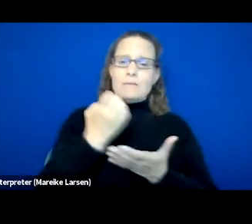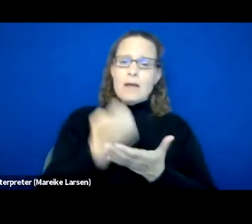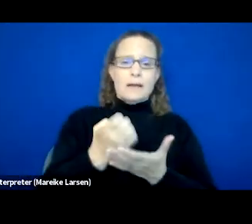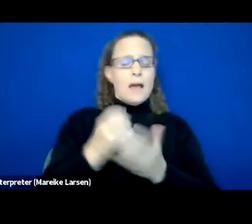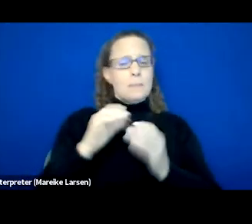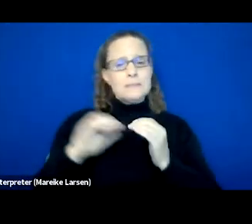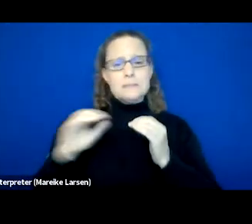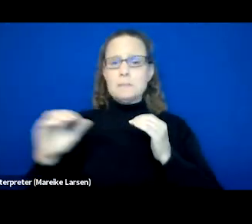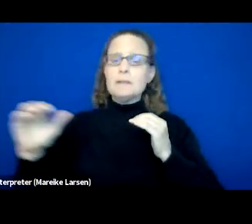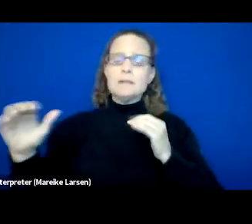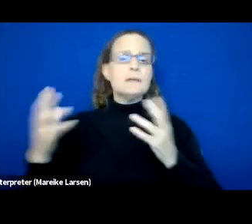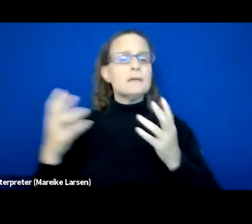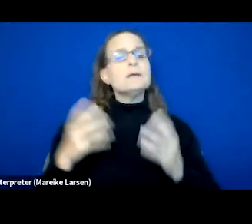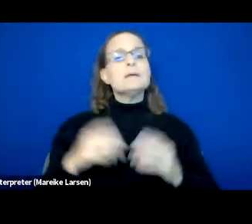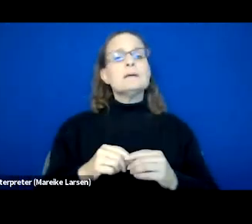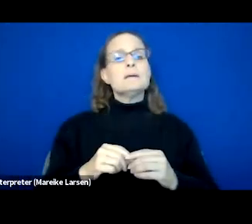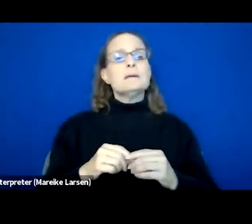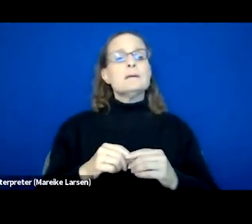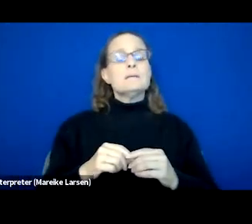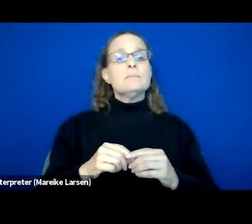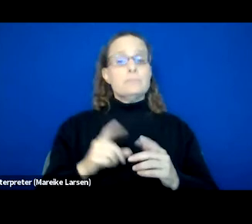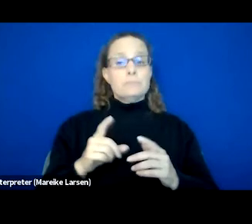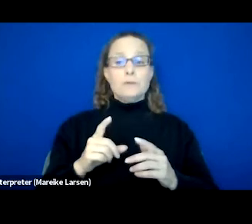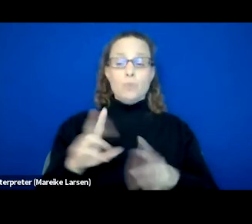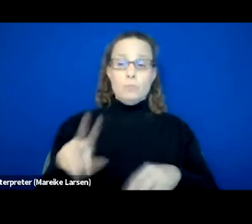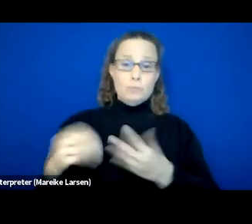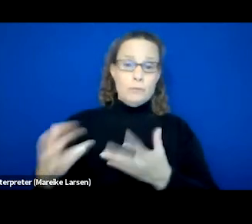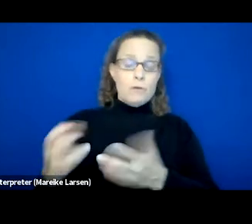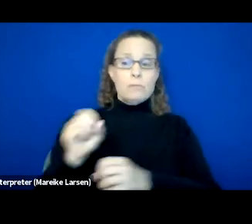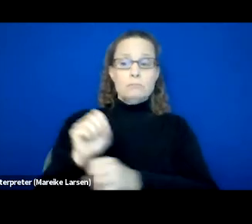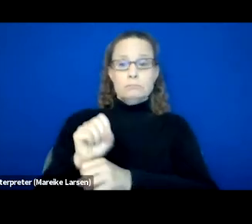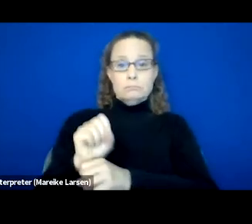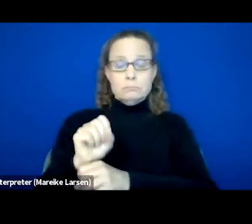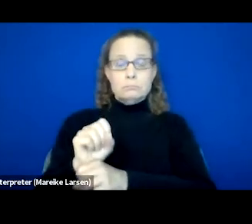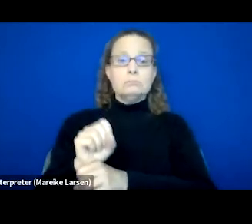And once we get them employment, help them obtain employment.